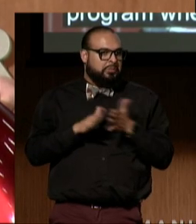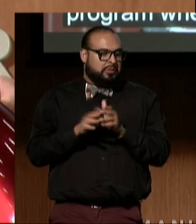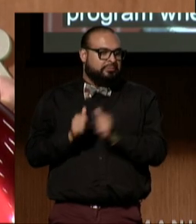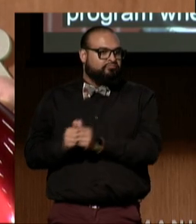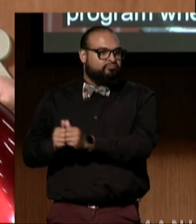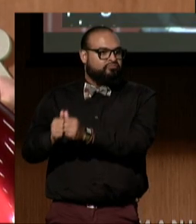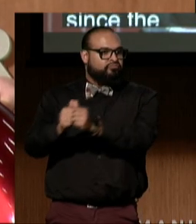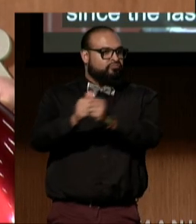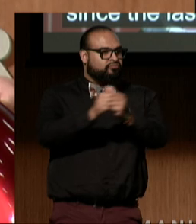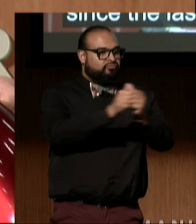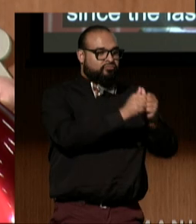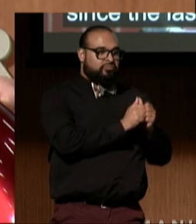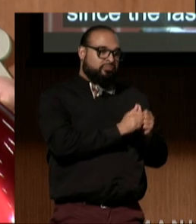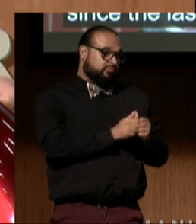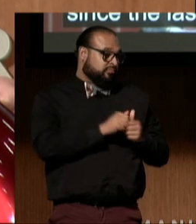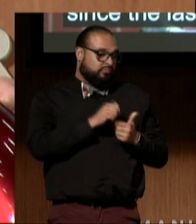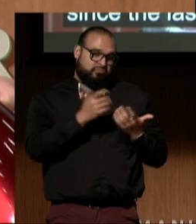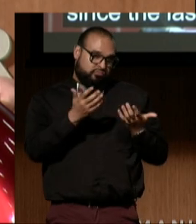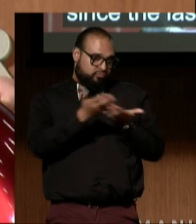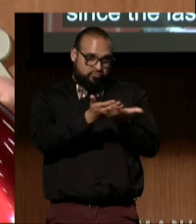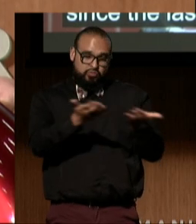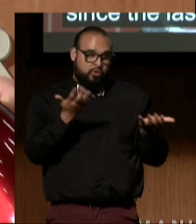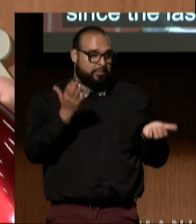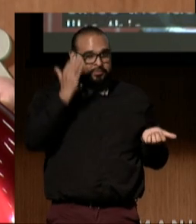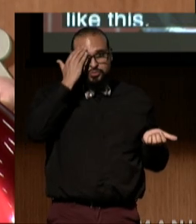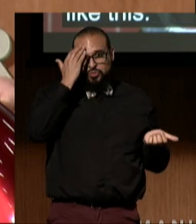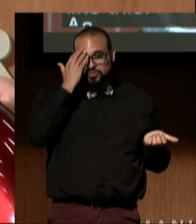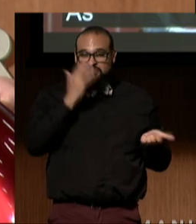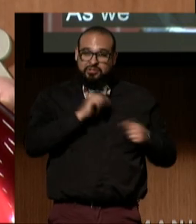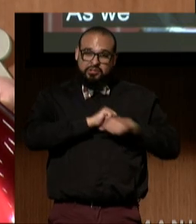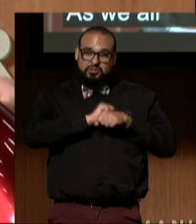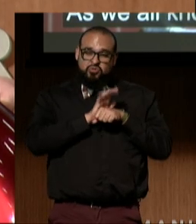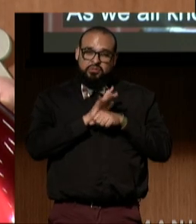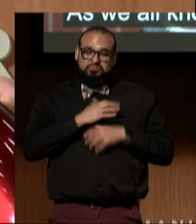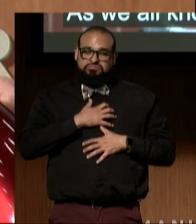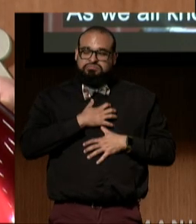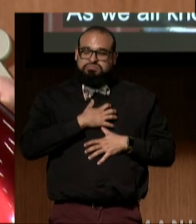As we all know, COVID was devastating to our community,